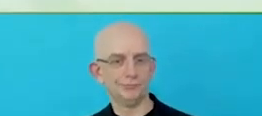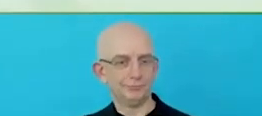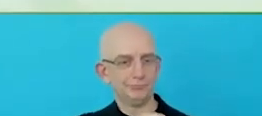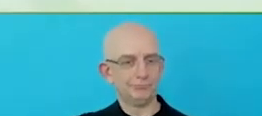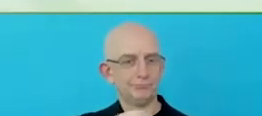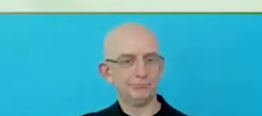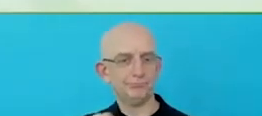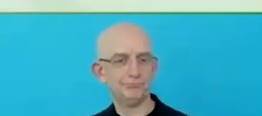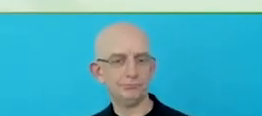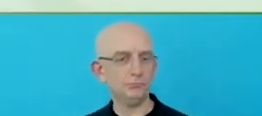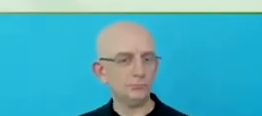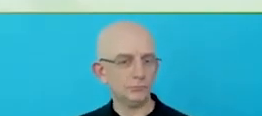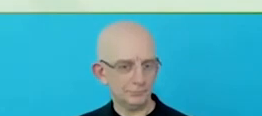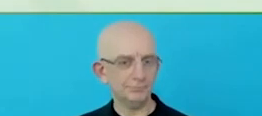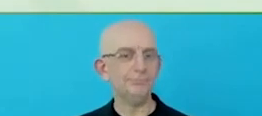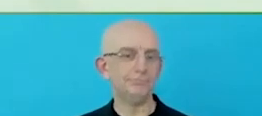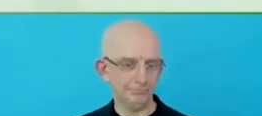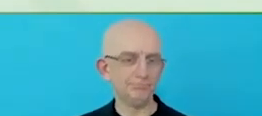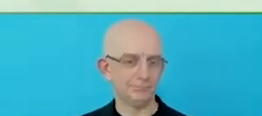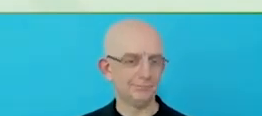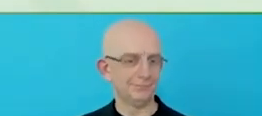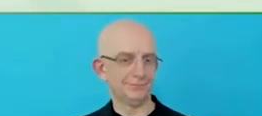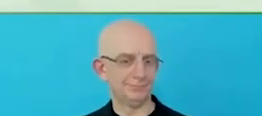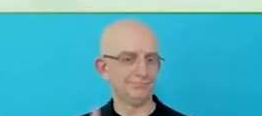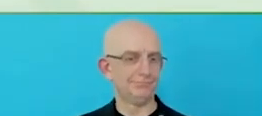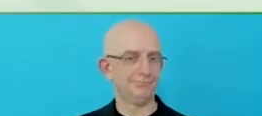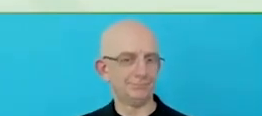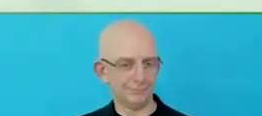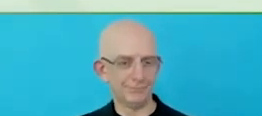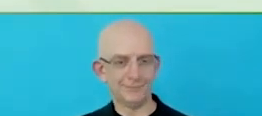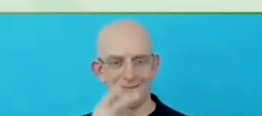We talk about being representative of the cultures and communities within which we operate.